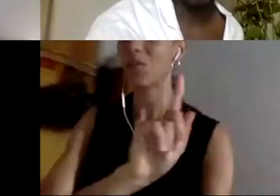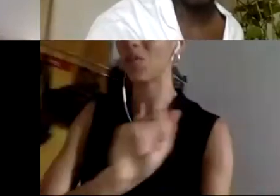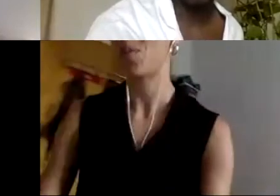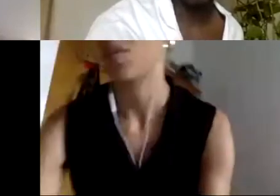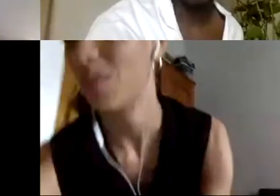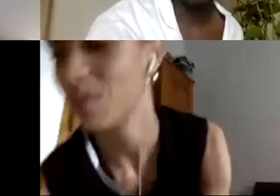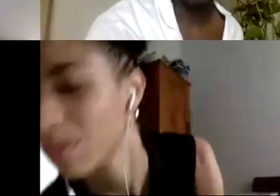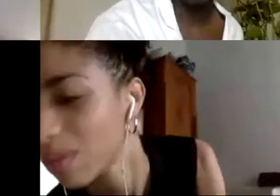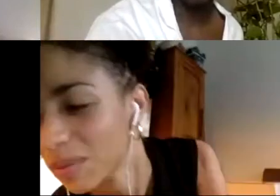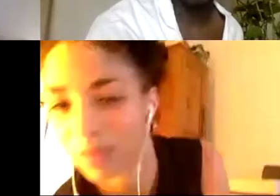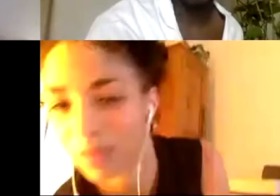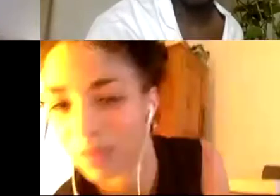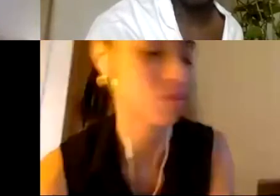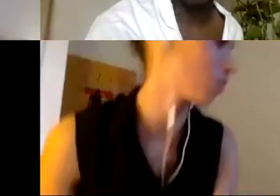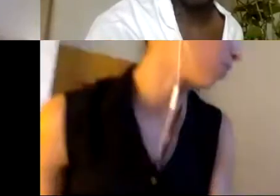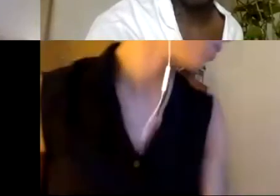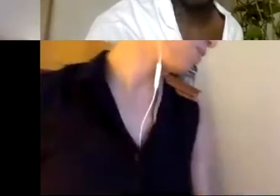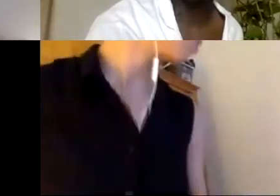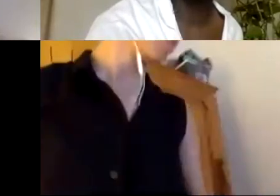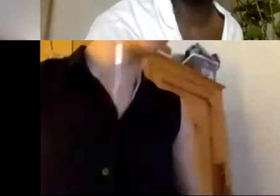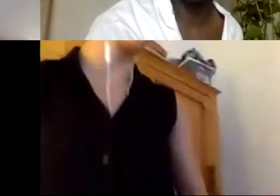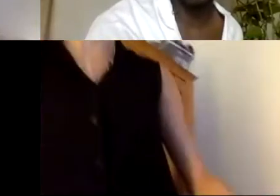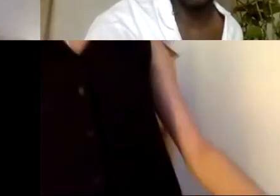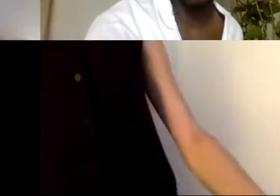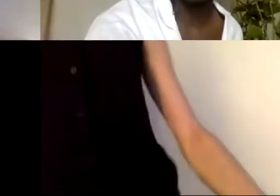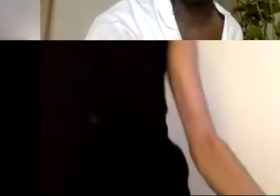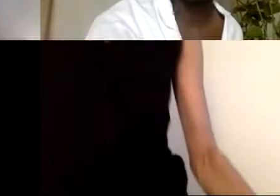Getting better lighting.